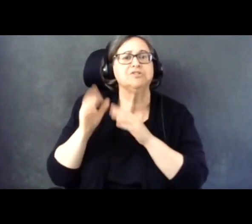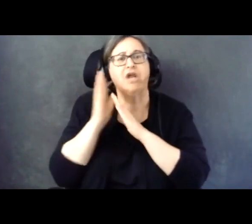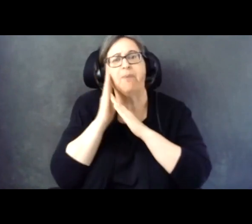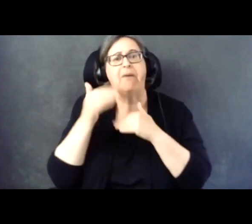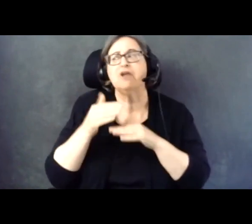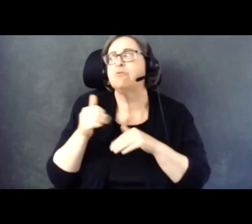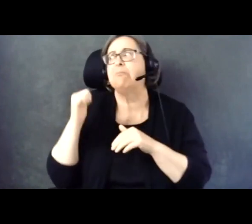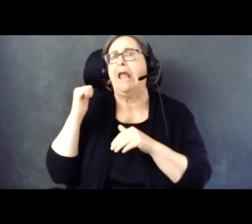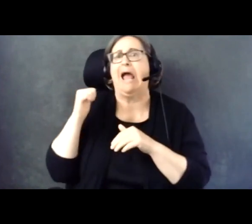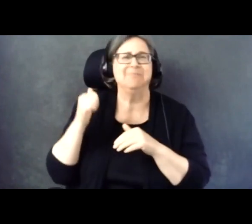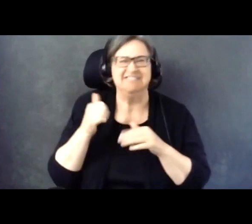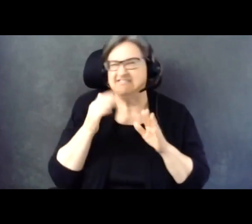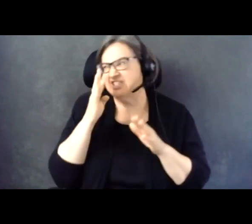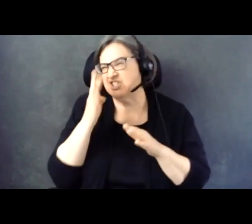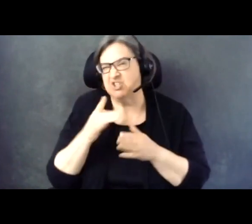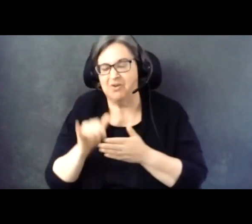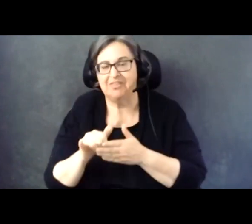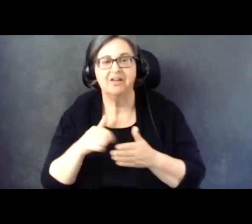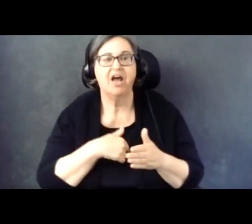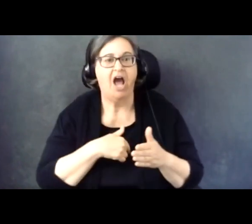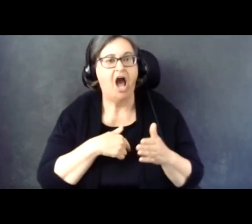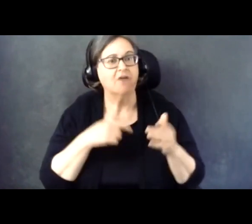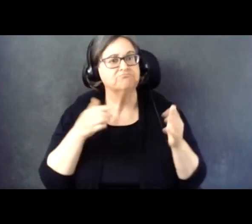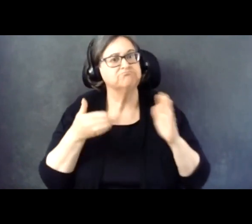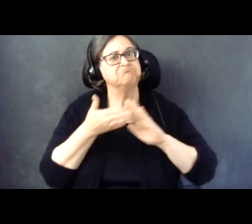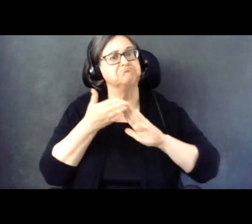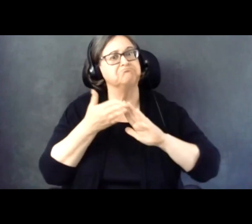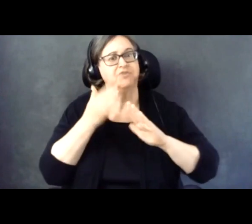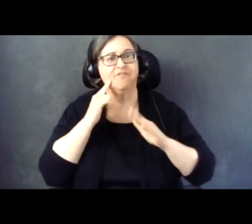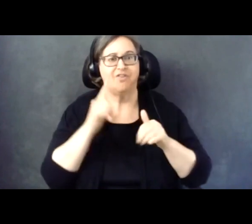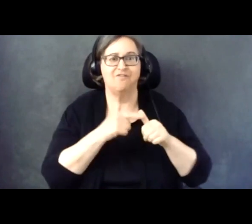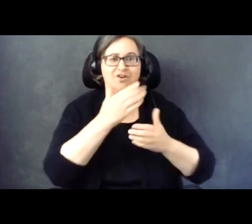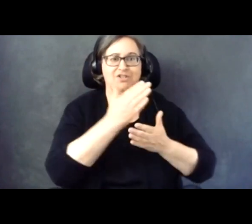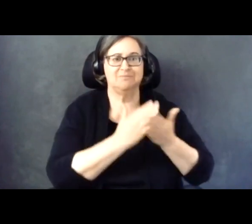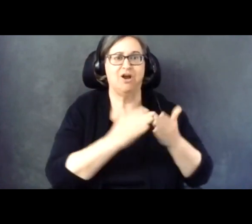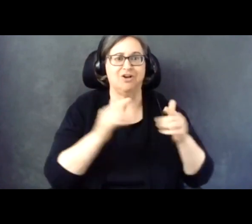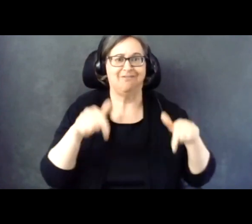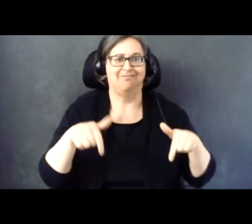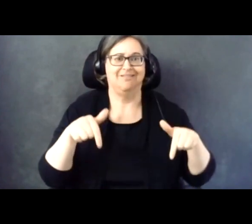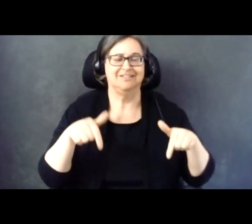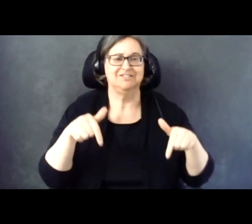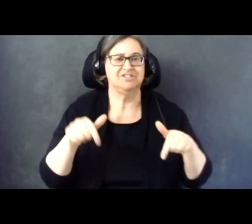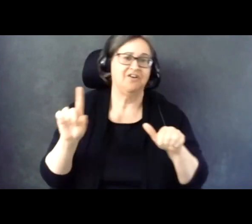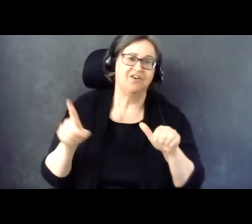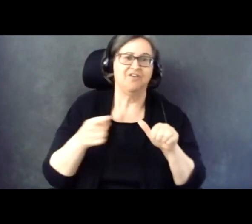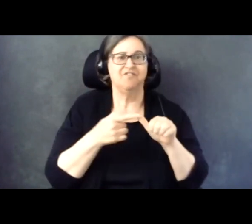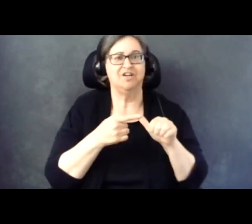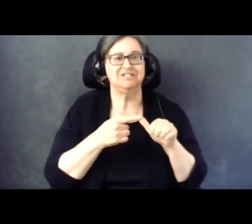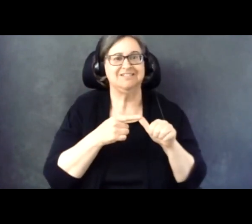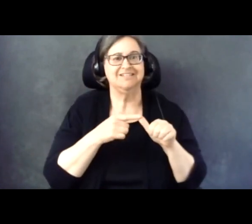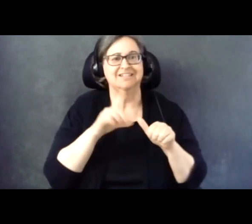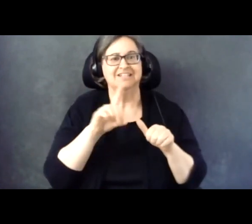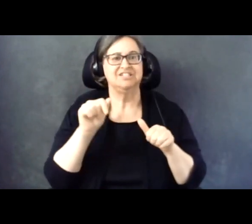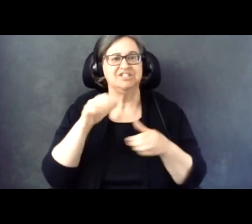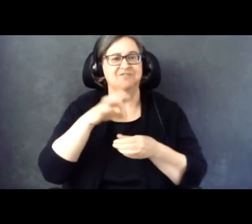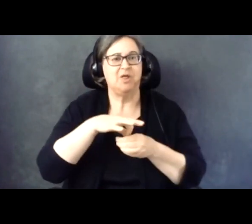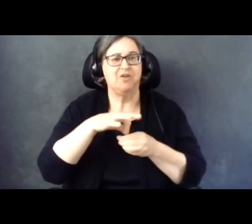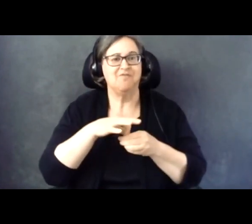I'll be your emcee for the first part of our very first Disability Vote Summit.